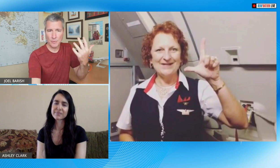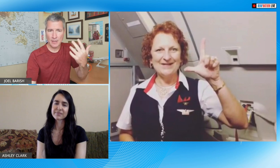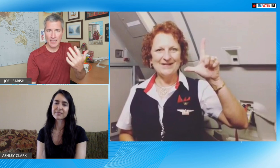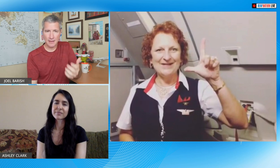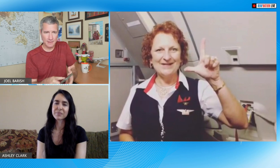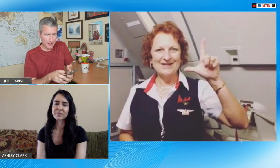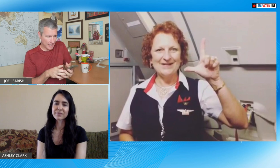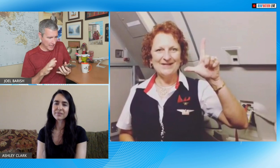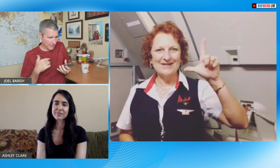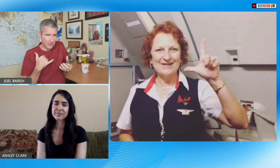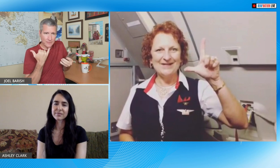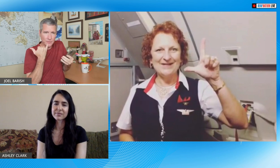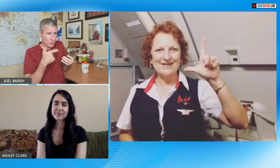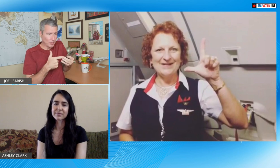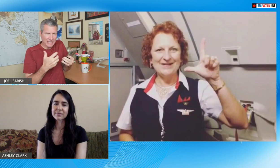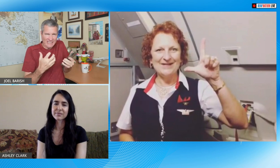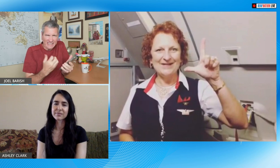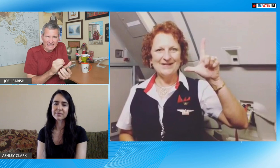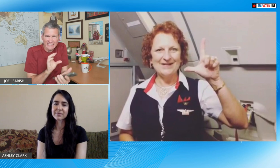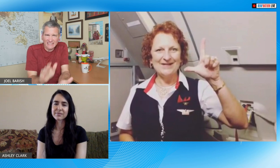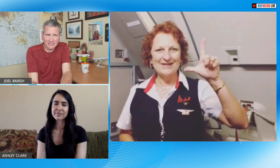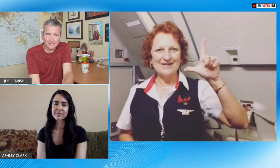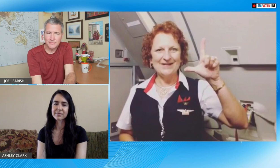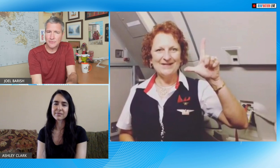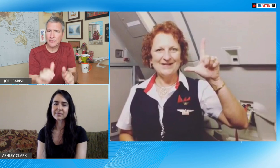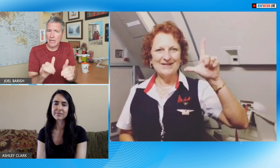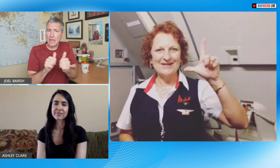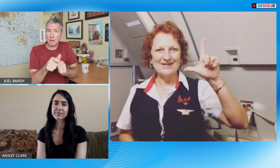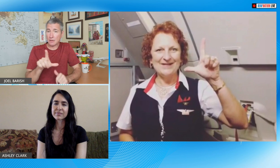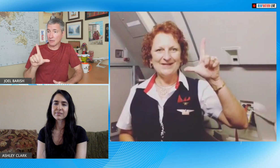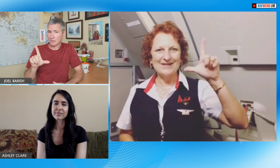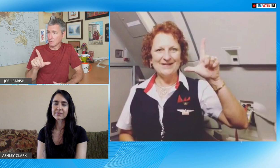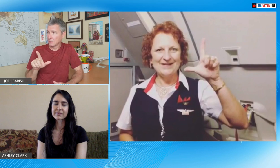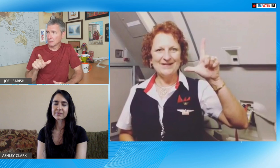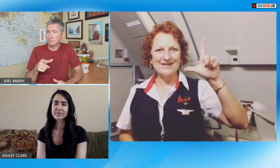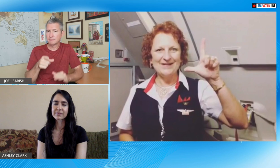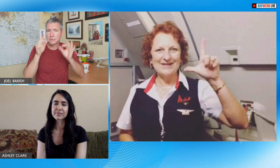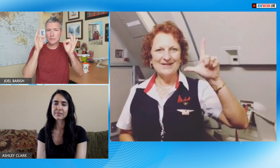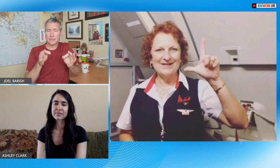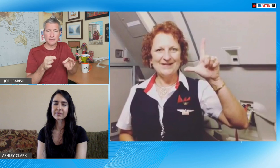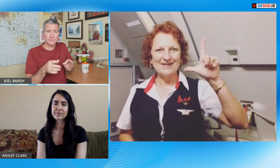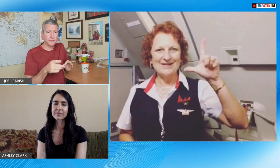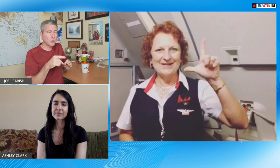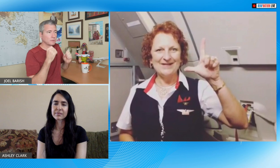or wrong sign really you know I've got a phone here let me grab this so I you